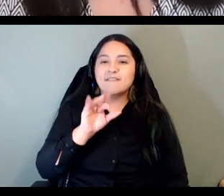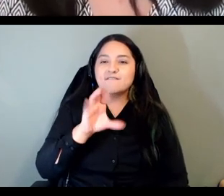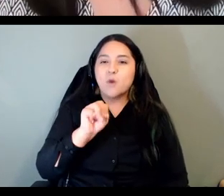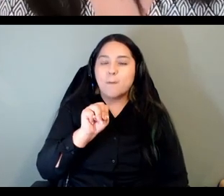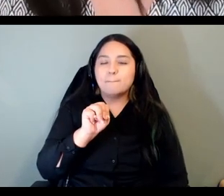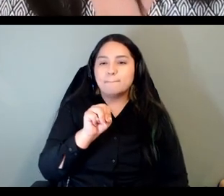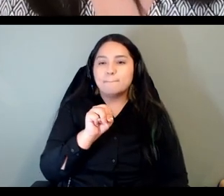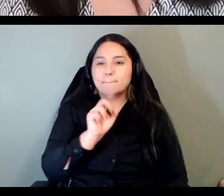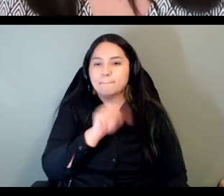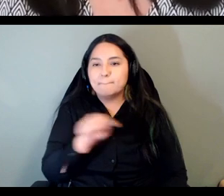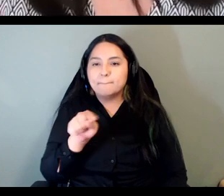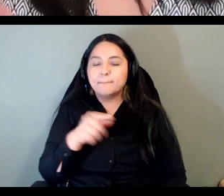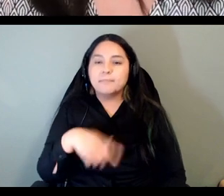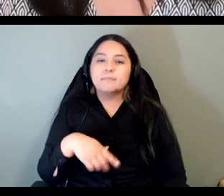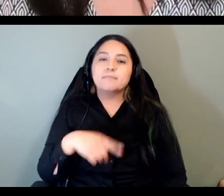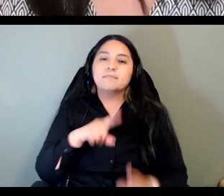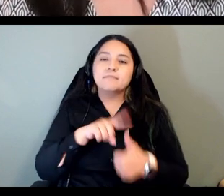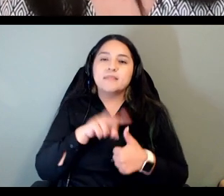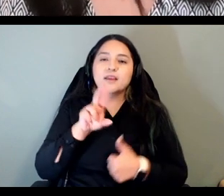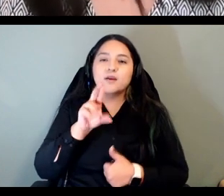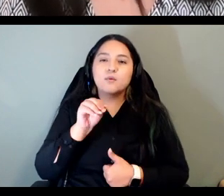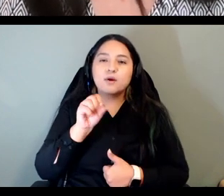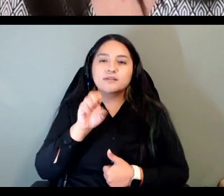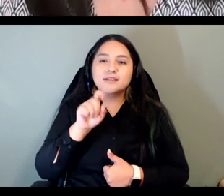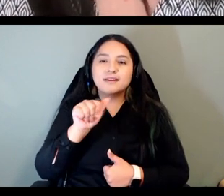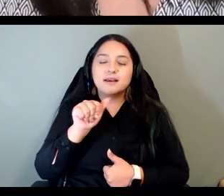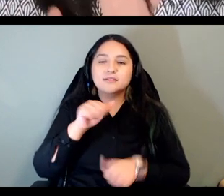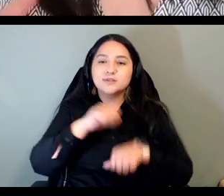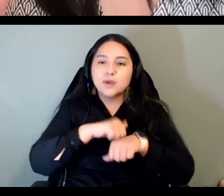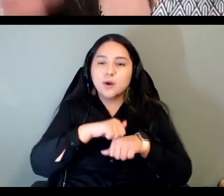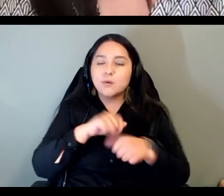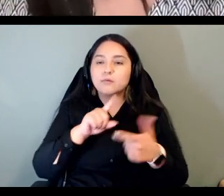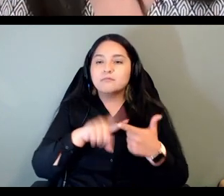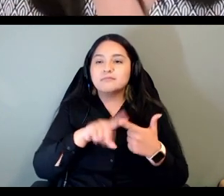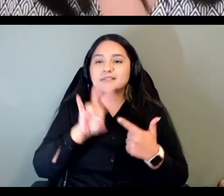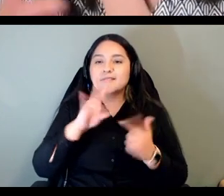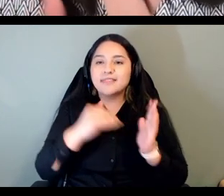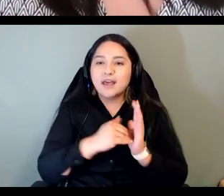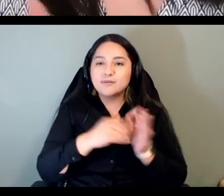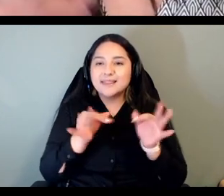you know not just of rosetta stone and 7000 languages but also like duolingo and memorize